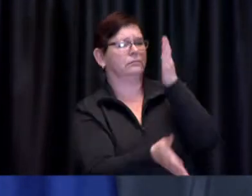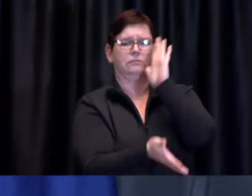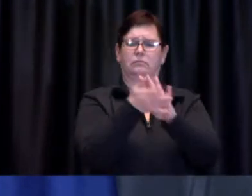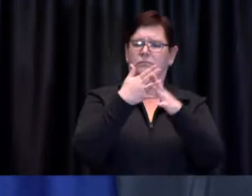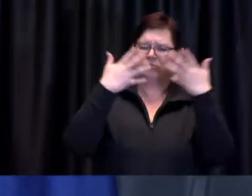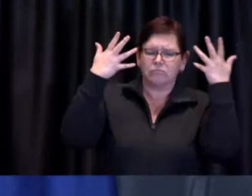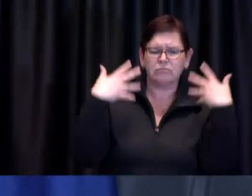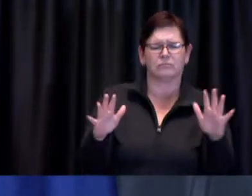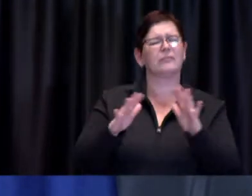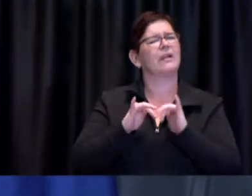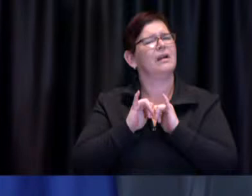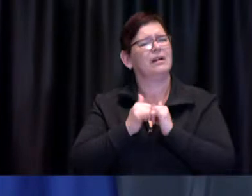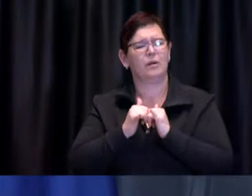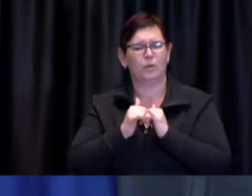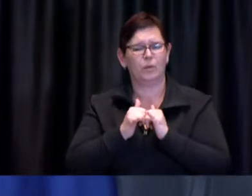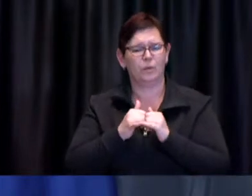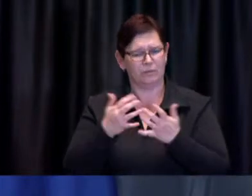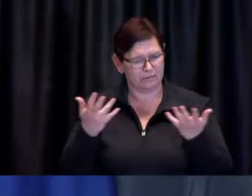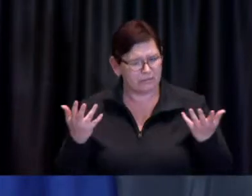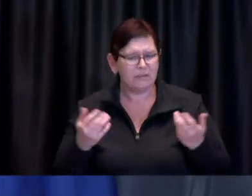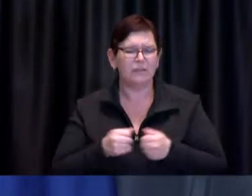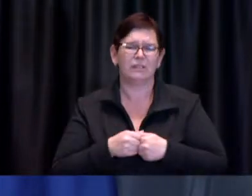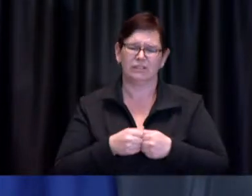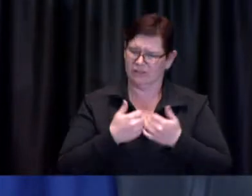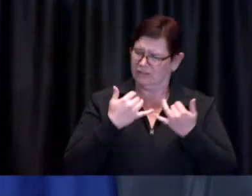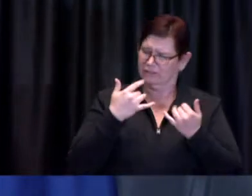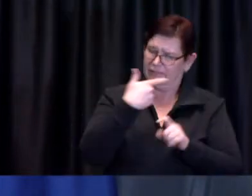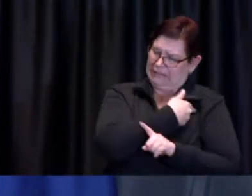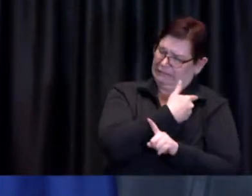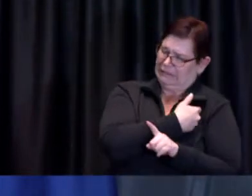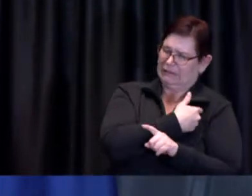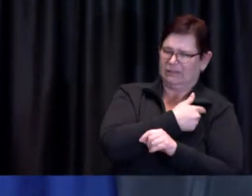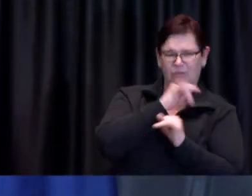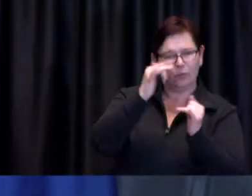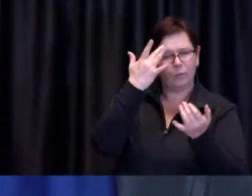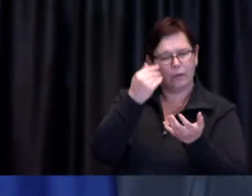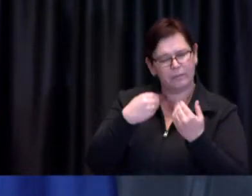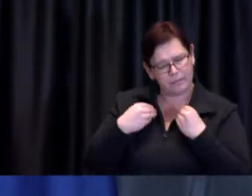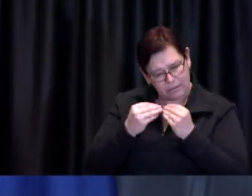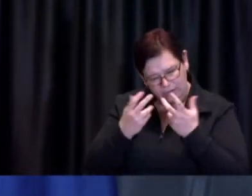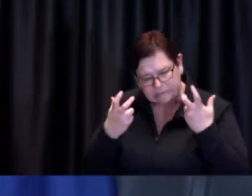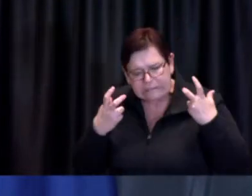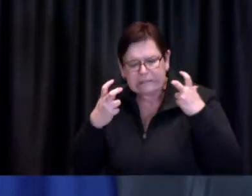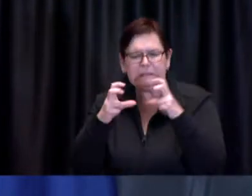The funding we are flowing to community organizations will help immeasurably to make that possible.